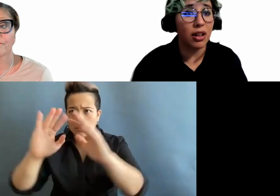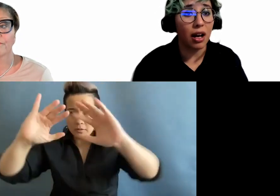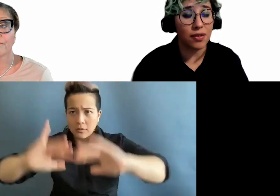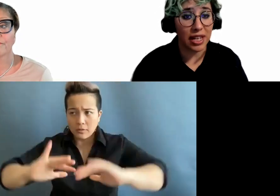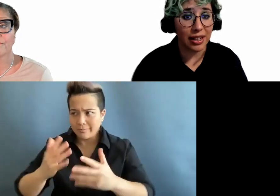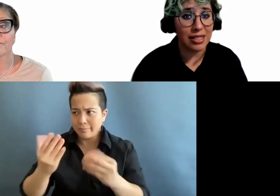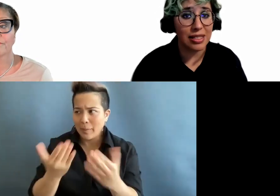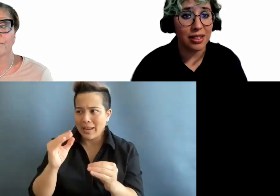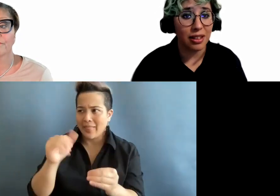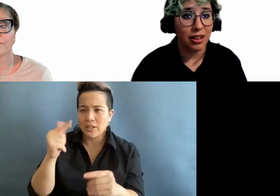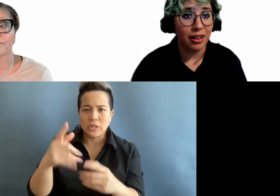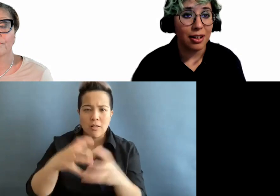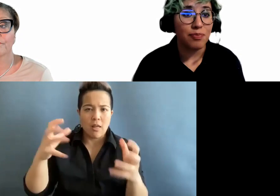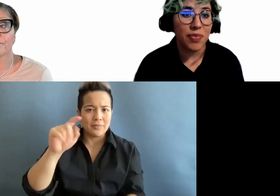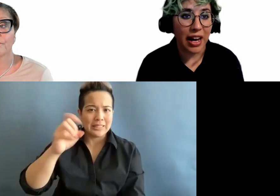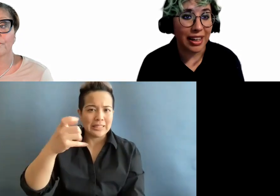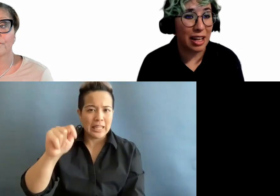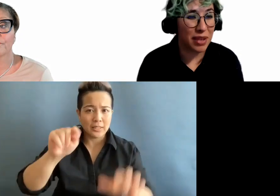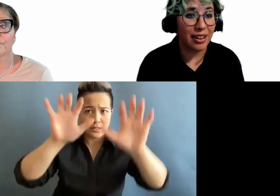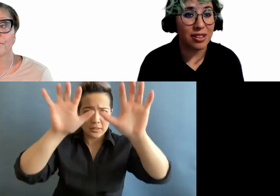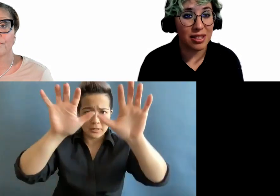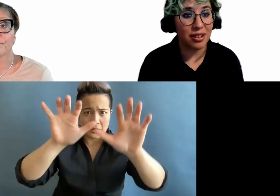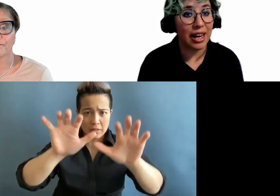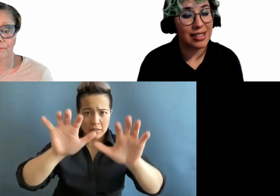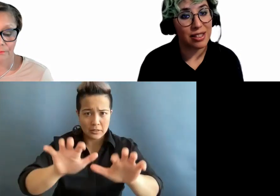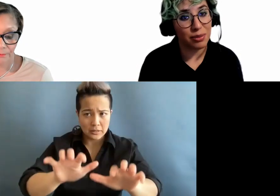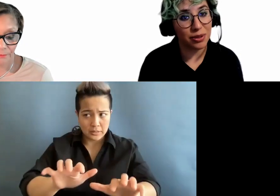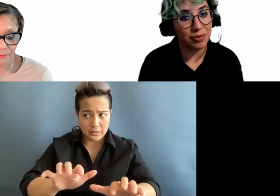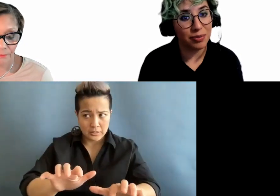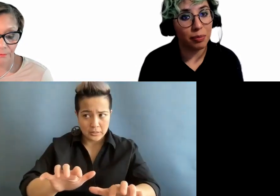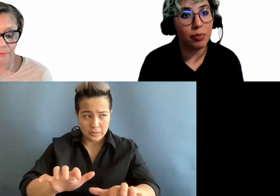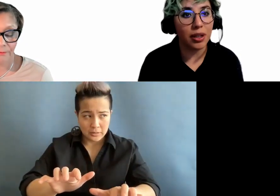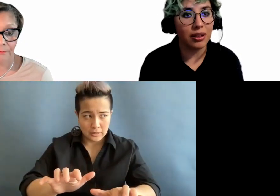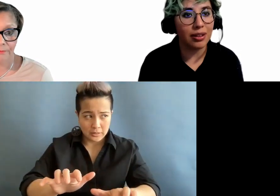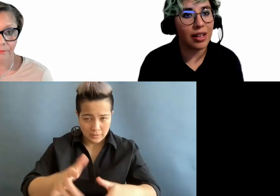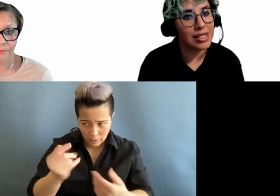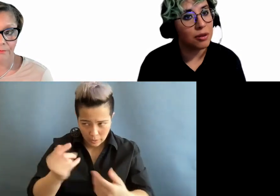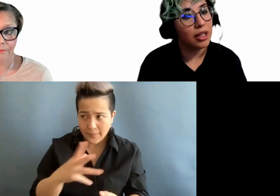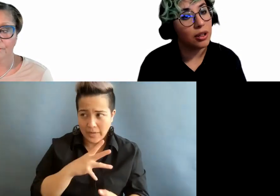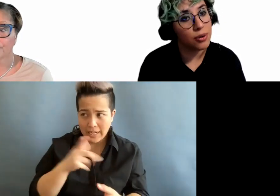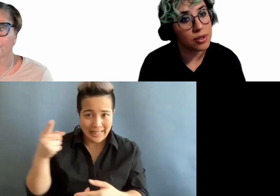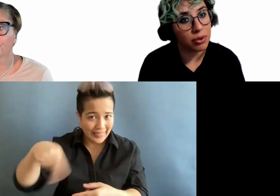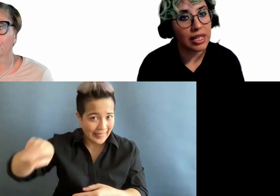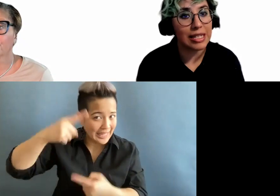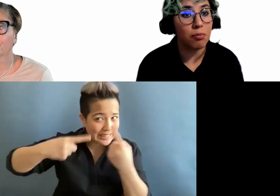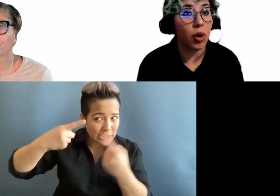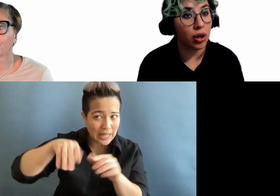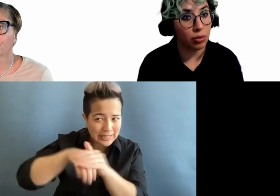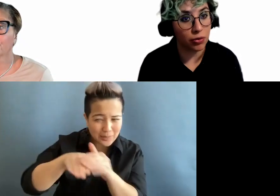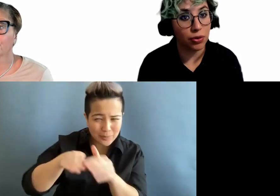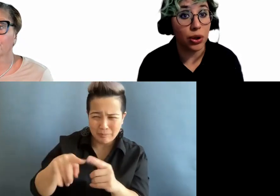lot of text that can be considered accessible, but is it really usable, is it marketable for